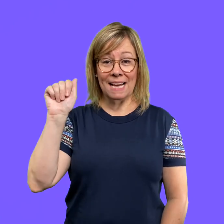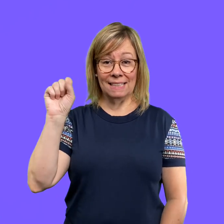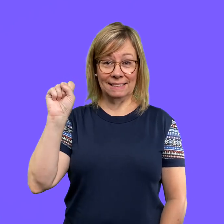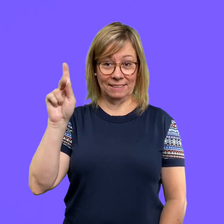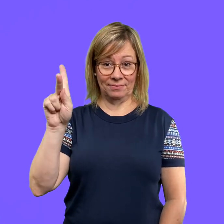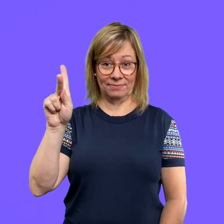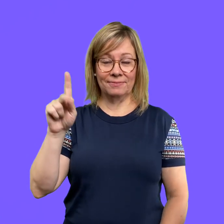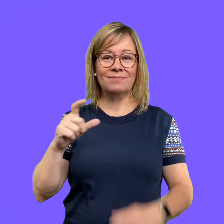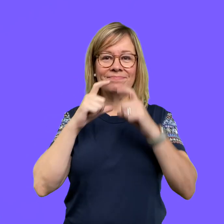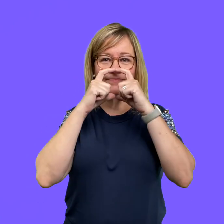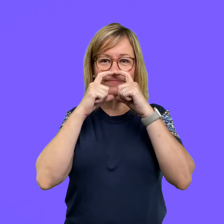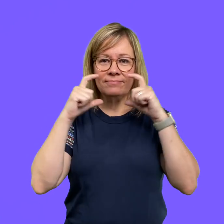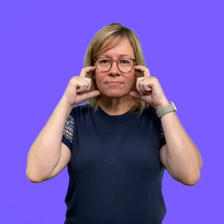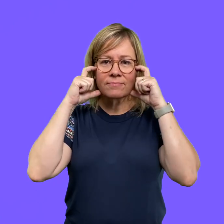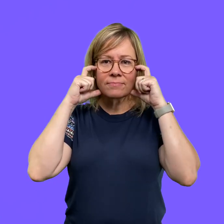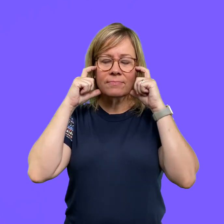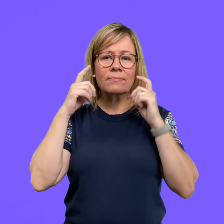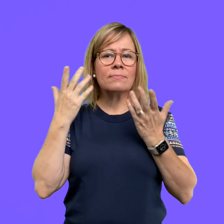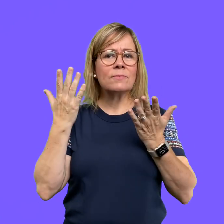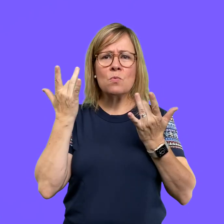Mask.